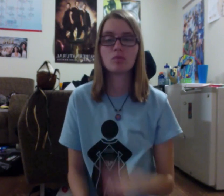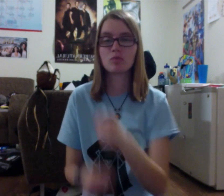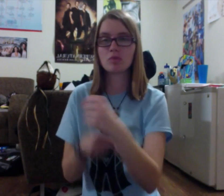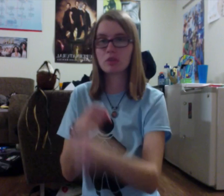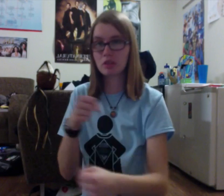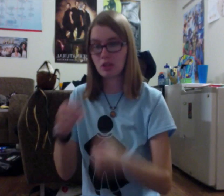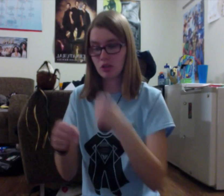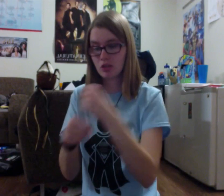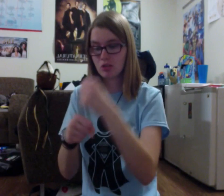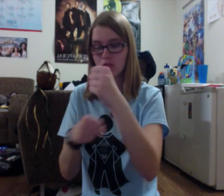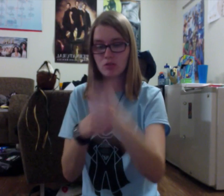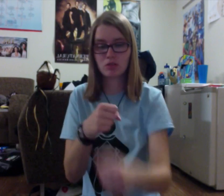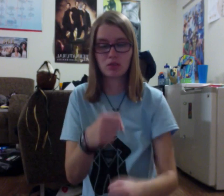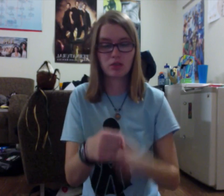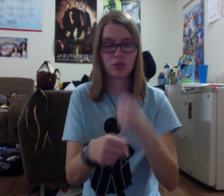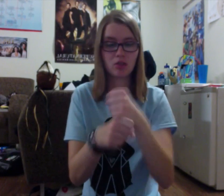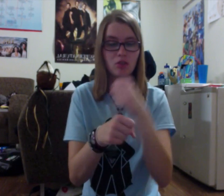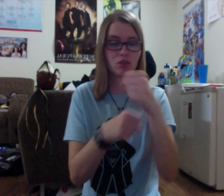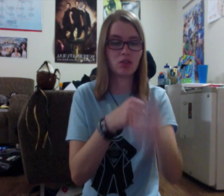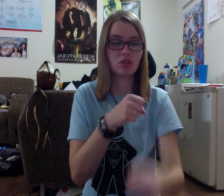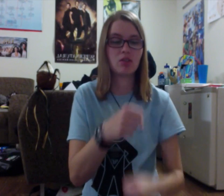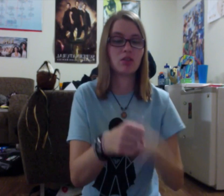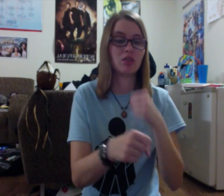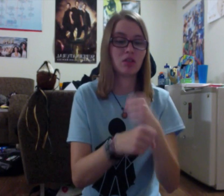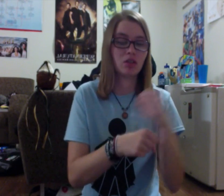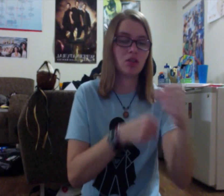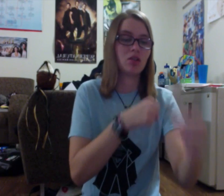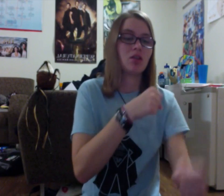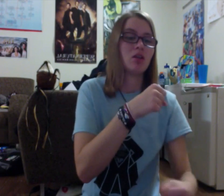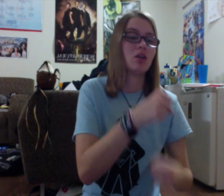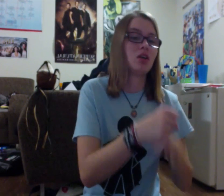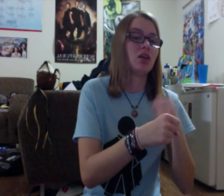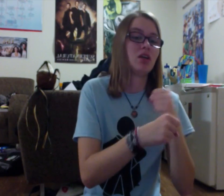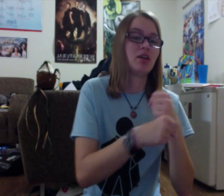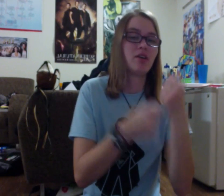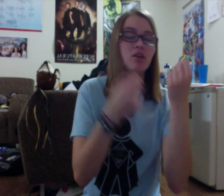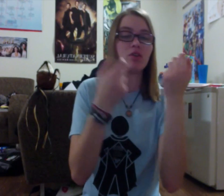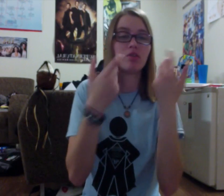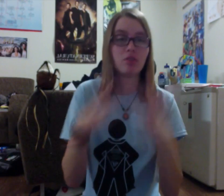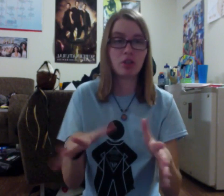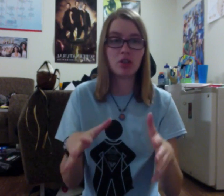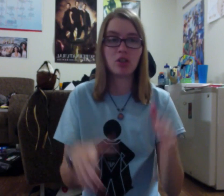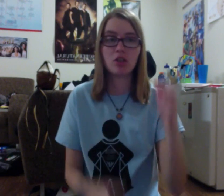Many years later,